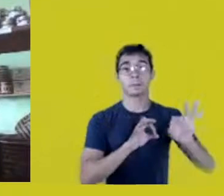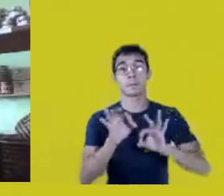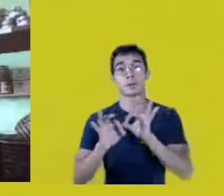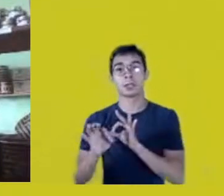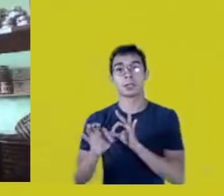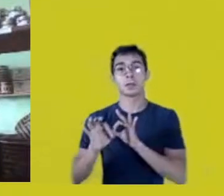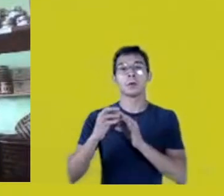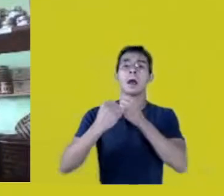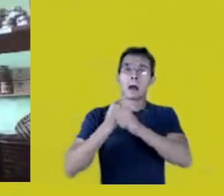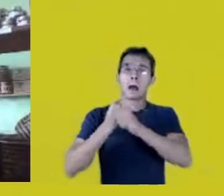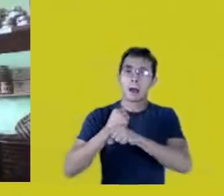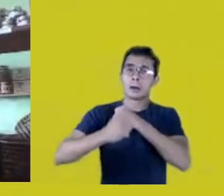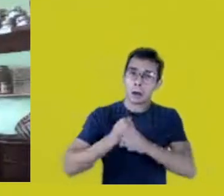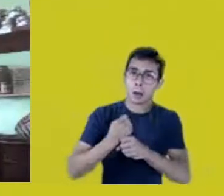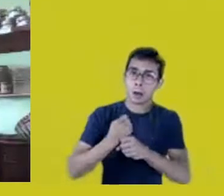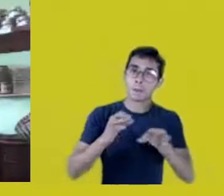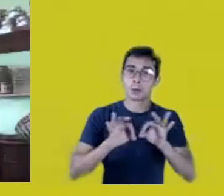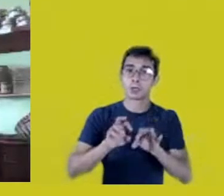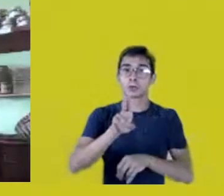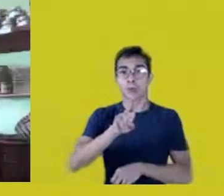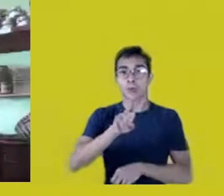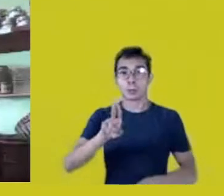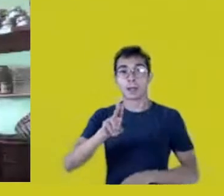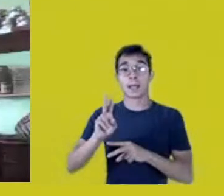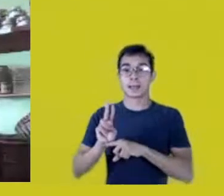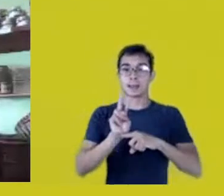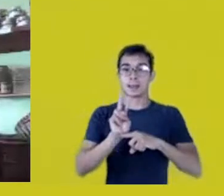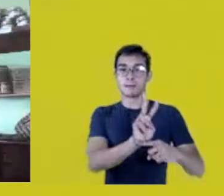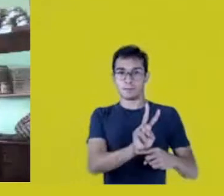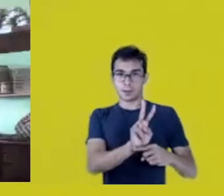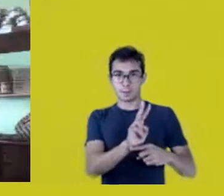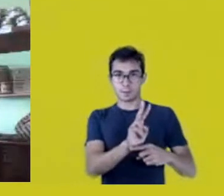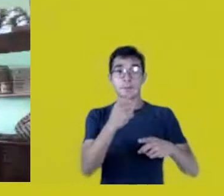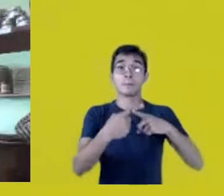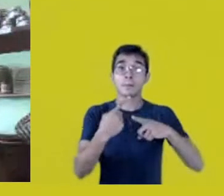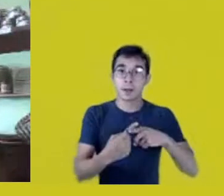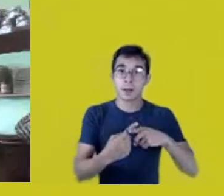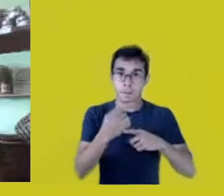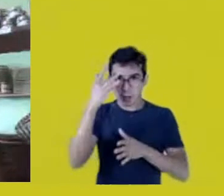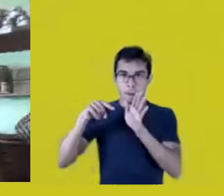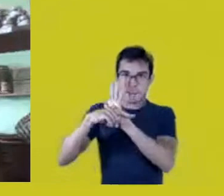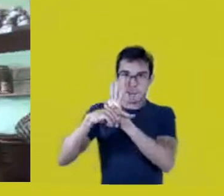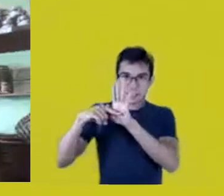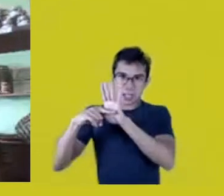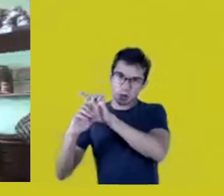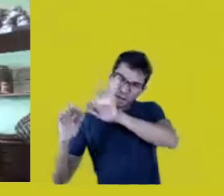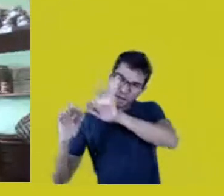Because they’re invaded every year by researchers, people go, take pictures,